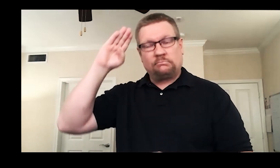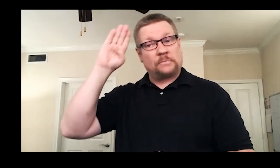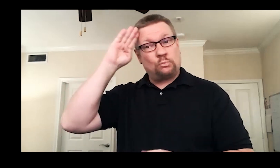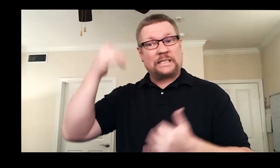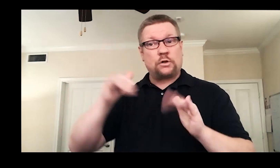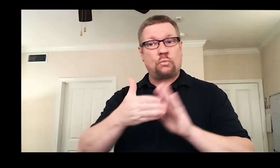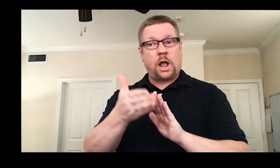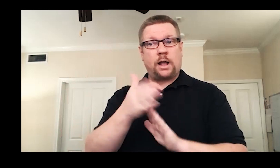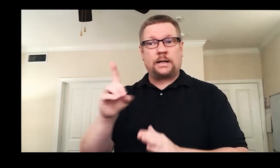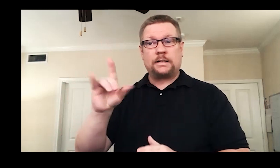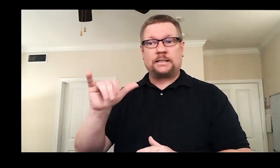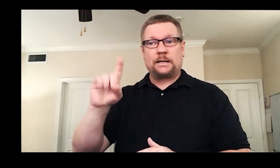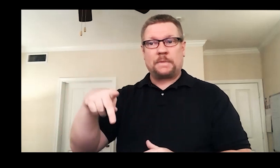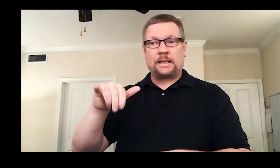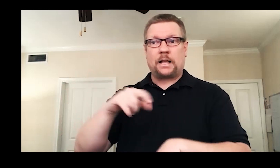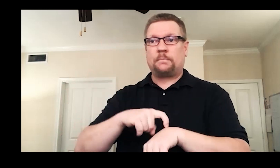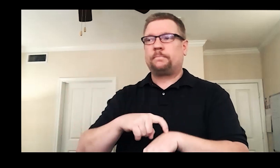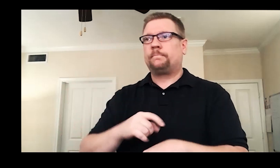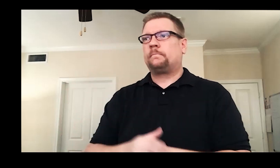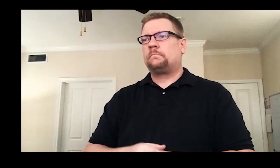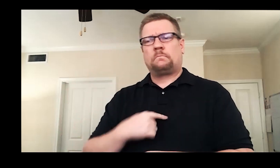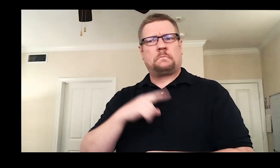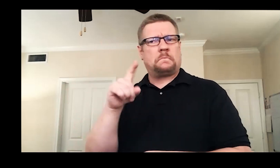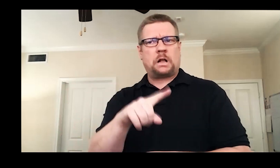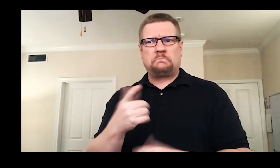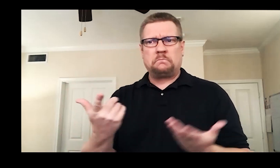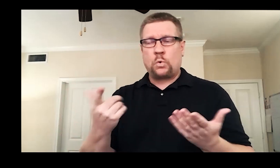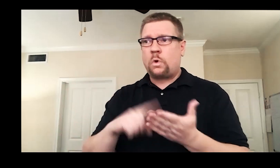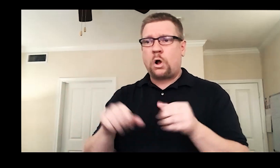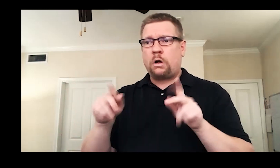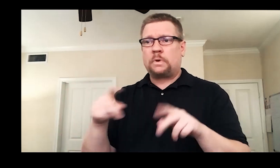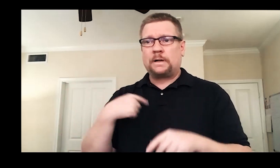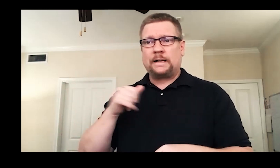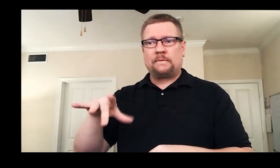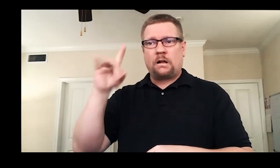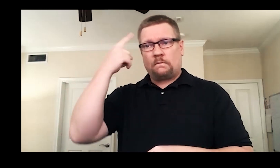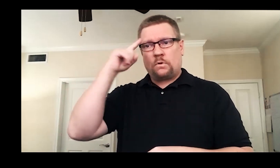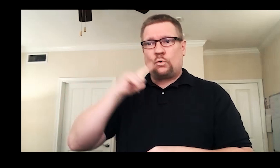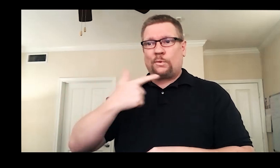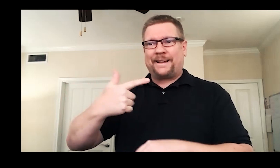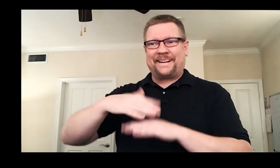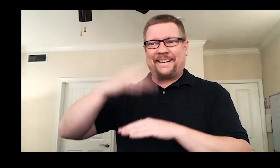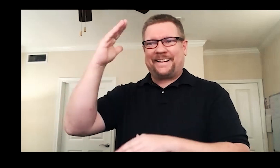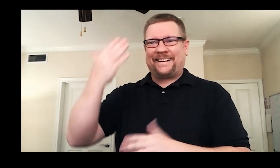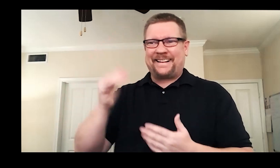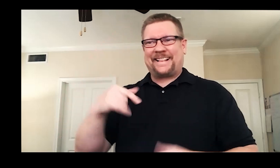and I happened to get in touch with Billy. He was still running DYDP at the time. I asked him